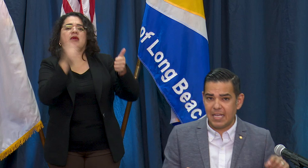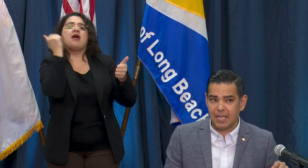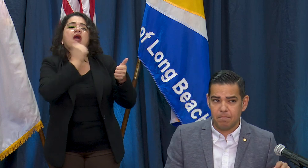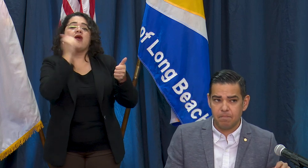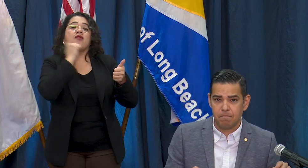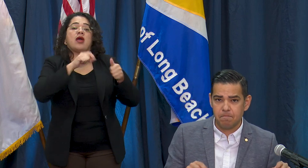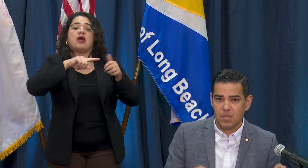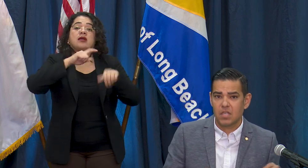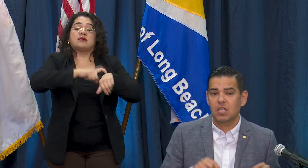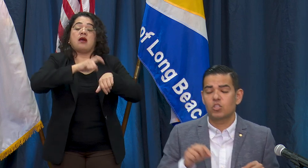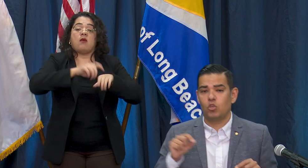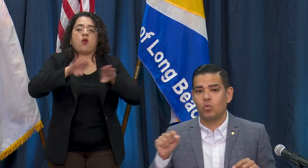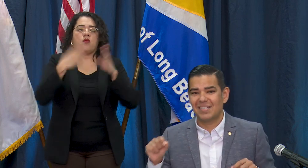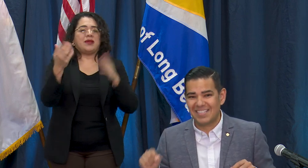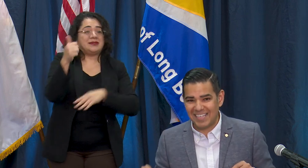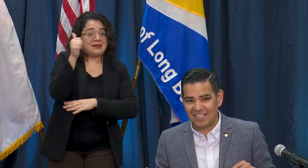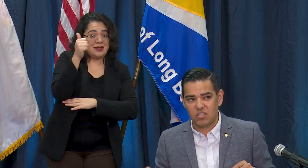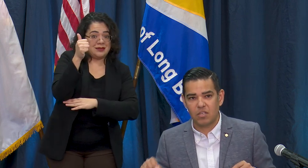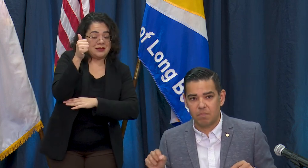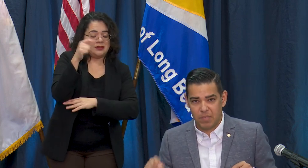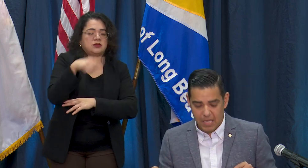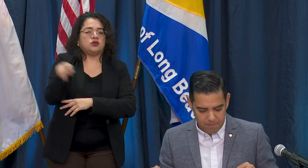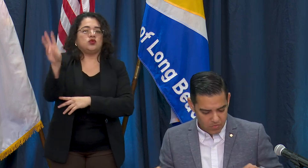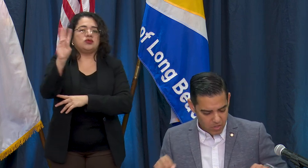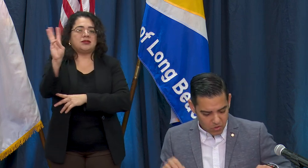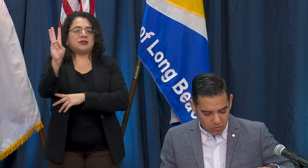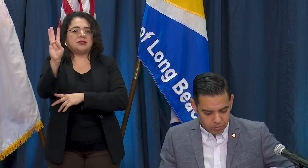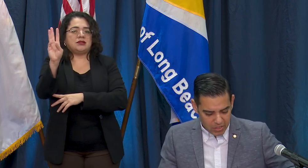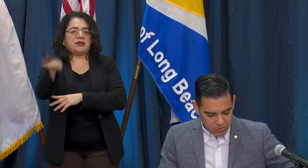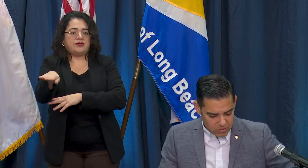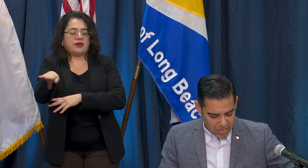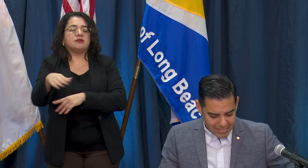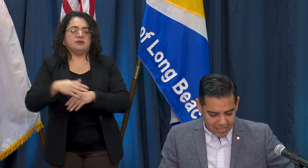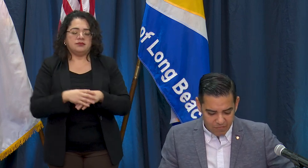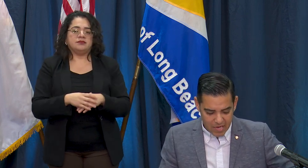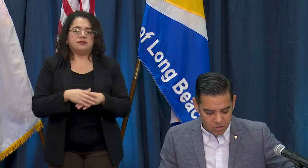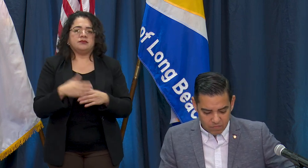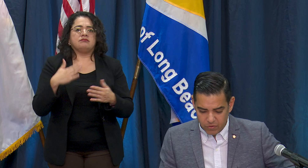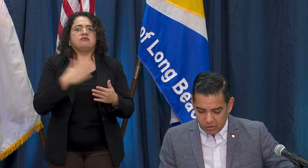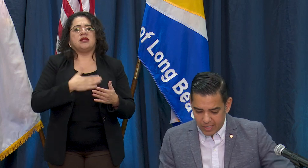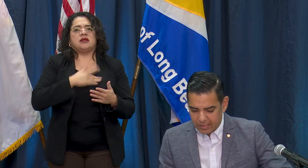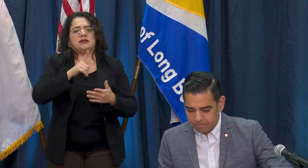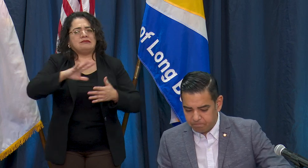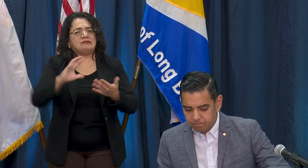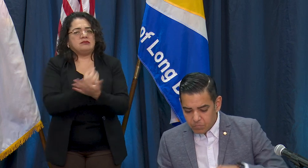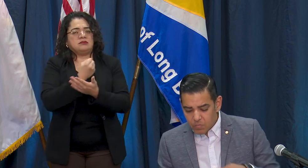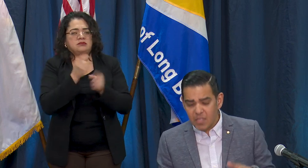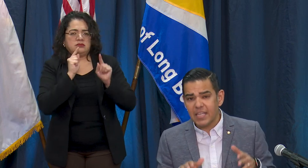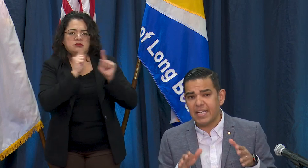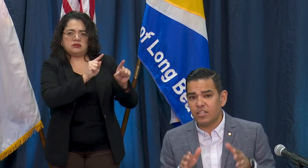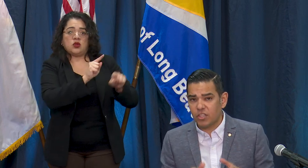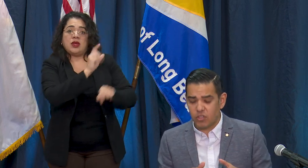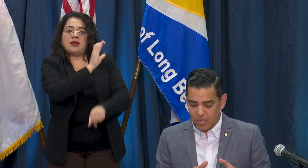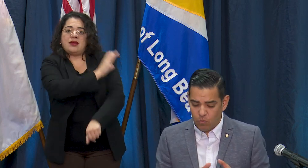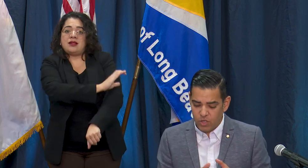a.m. to 6 p.m. so please take advantage of the clinic. In addition and I want to